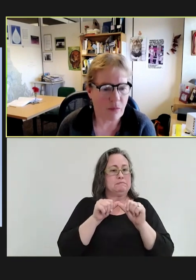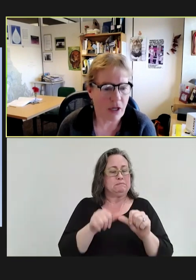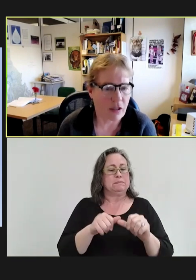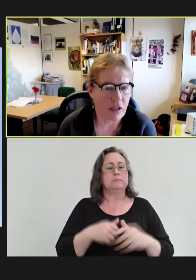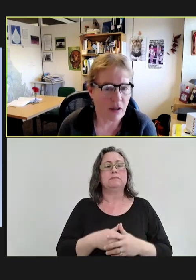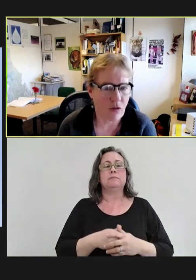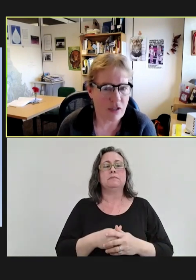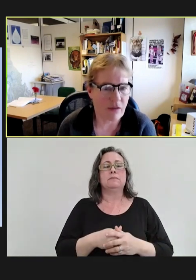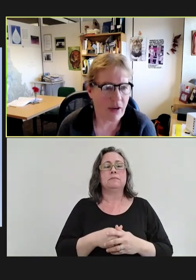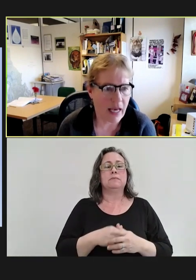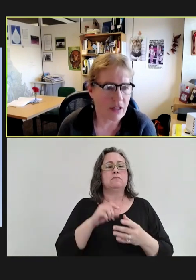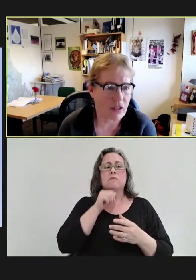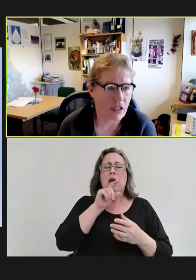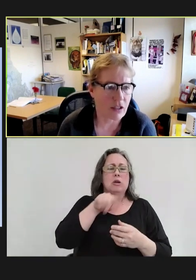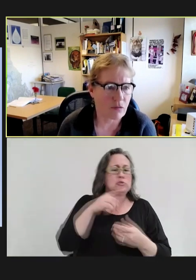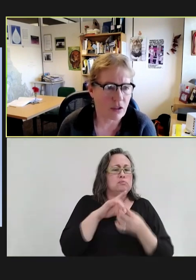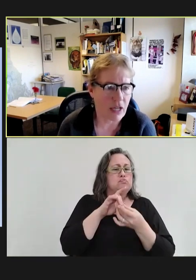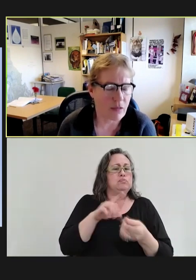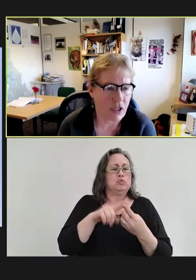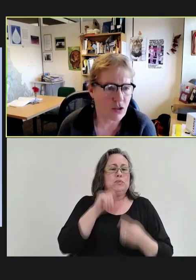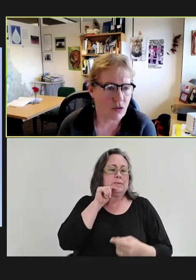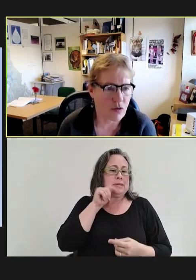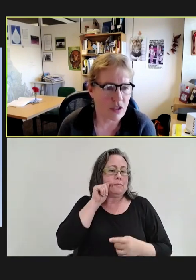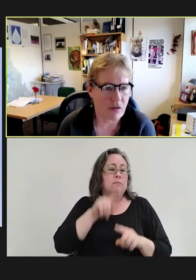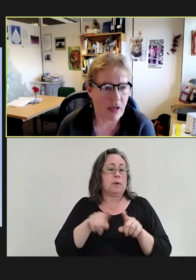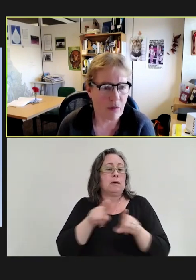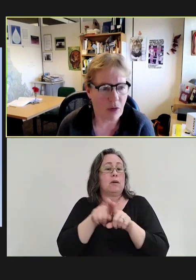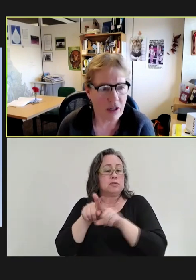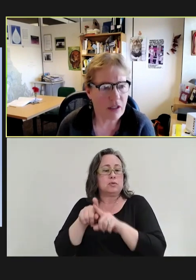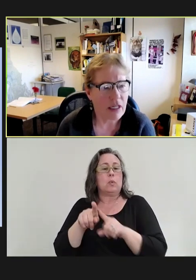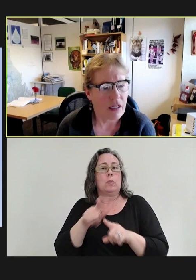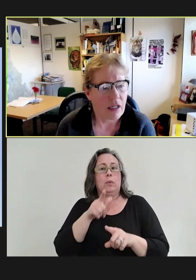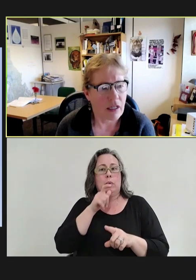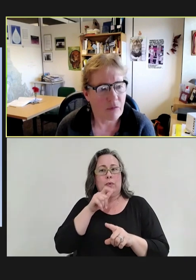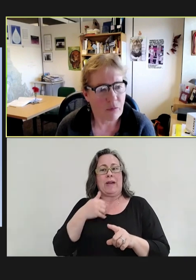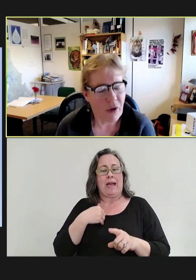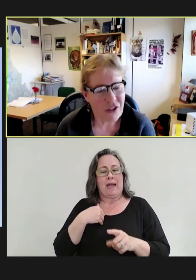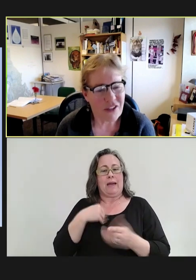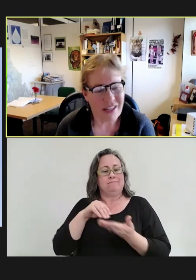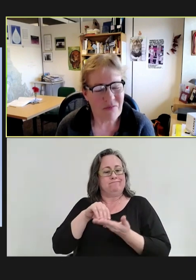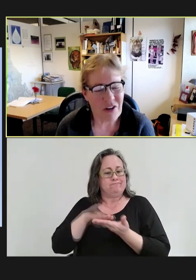among those that have had a documented two doses of MMR. And much of this -- I'm sorry,